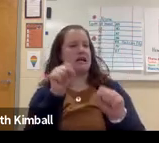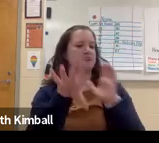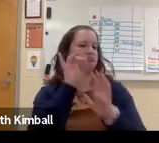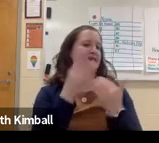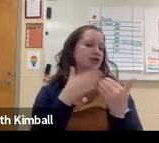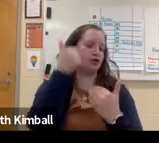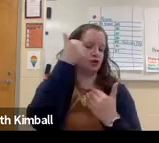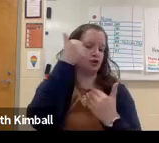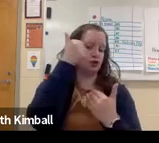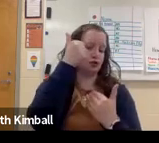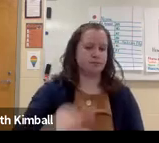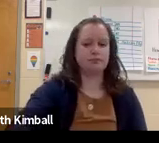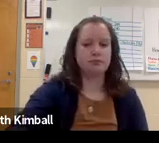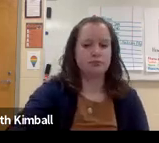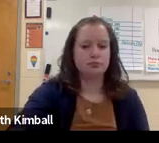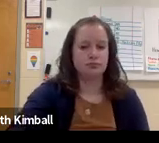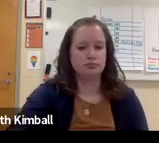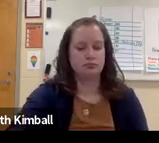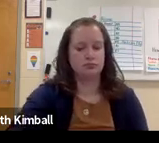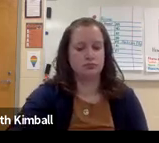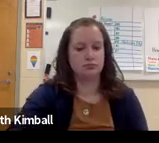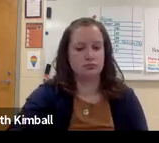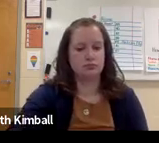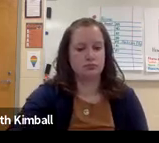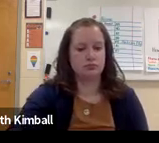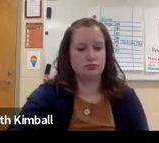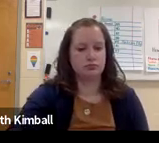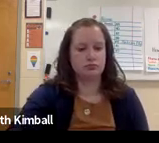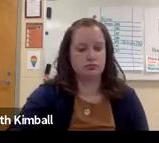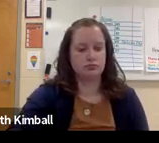And then they're also able to see-- it's much easier for them to find their mistakes.